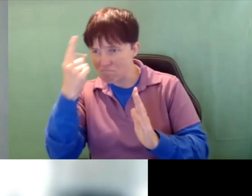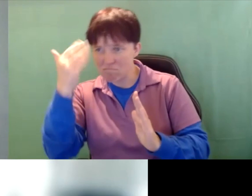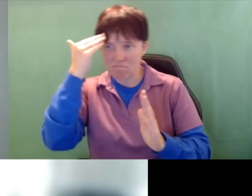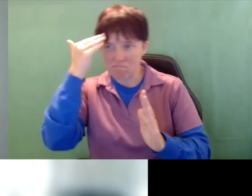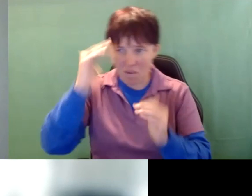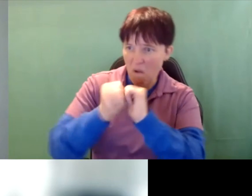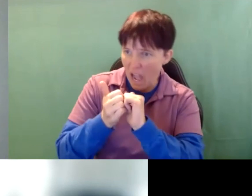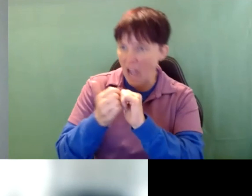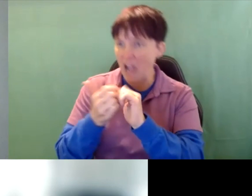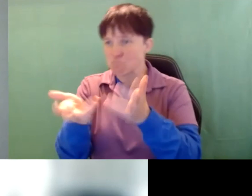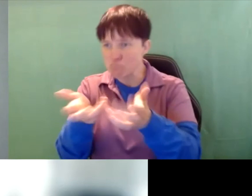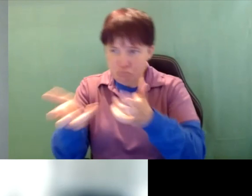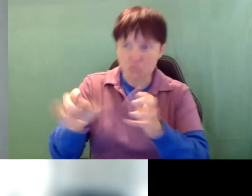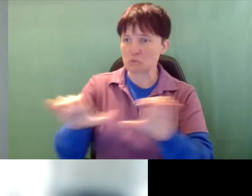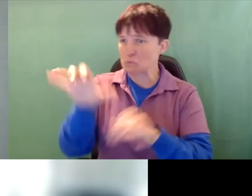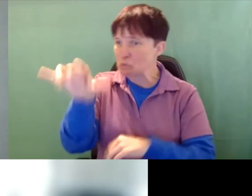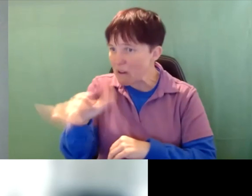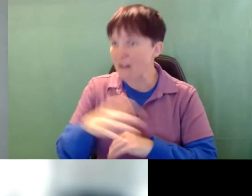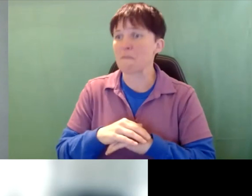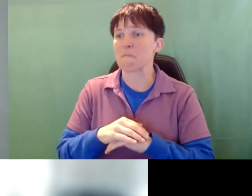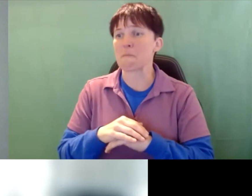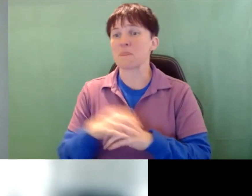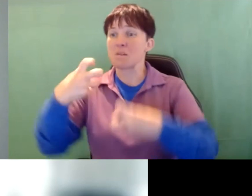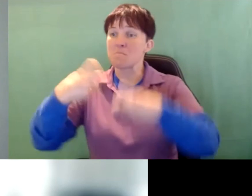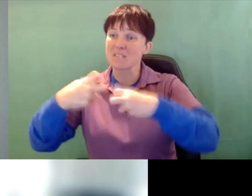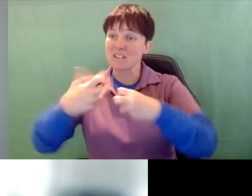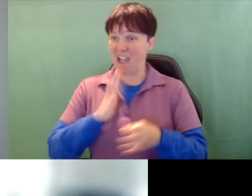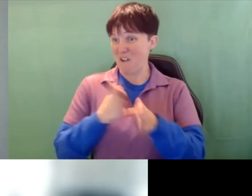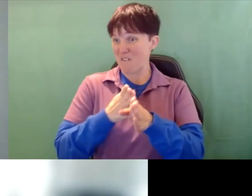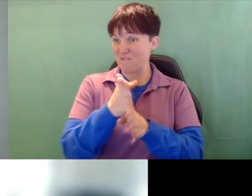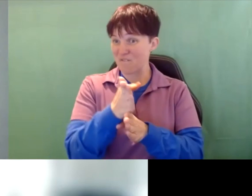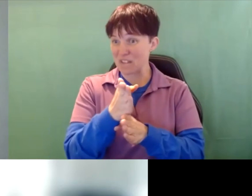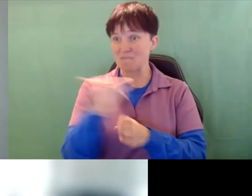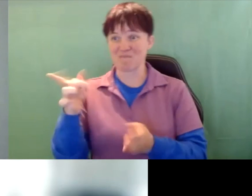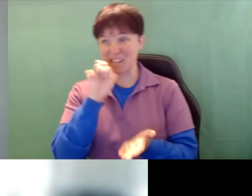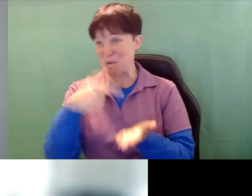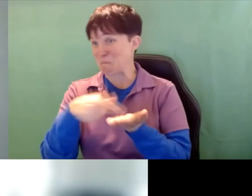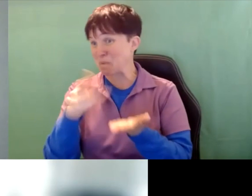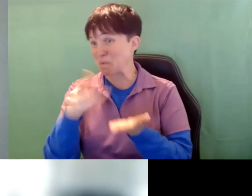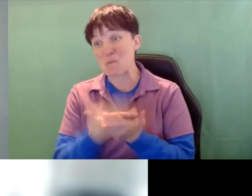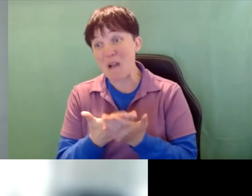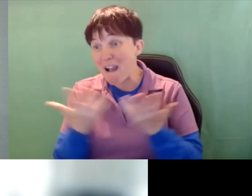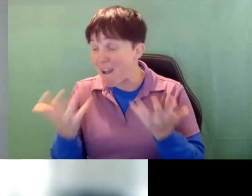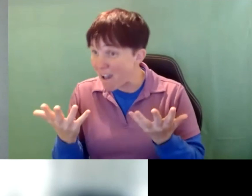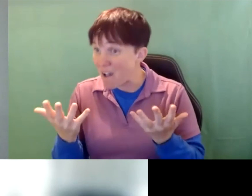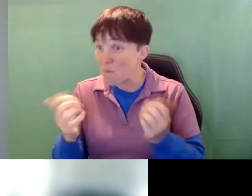But the issue is in our field, they're not paid very well. So with the higher ed piece